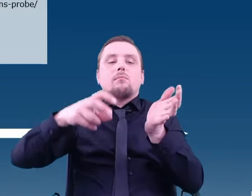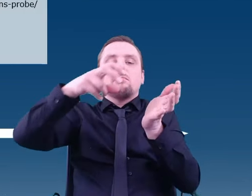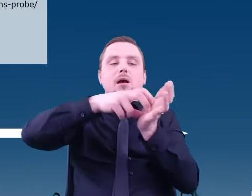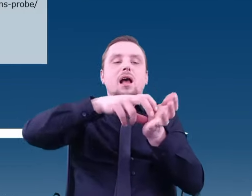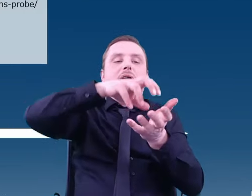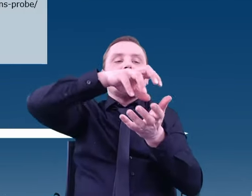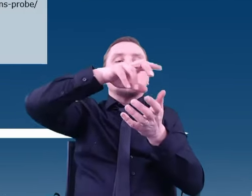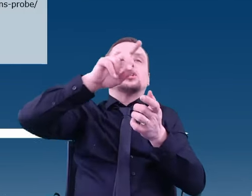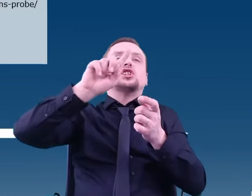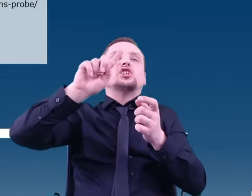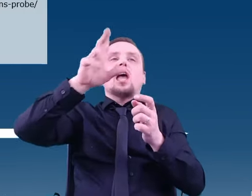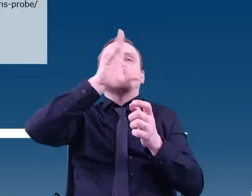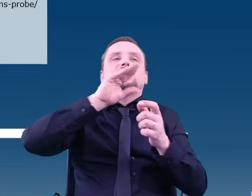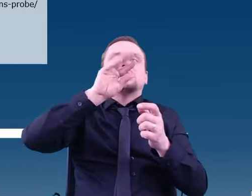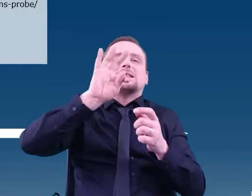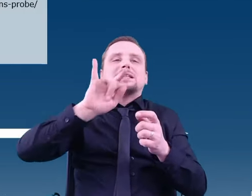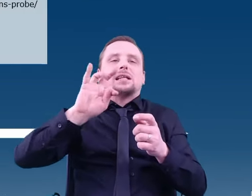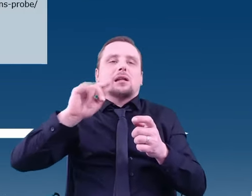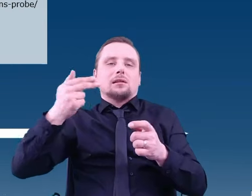This whole mission started in 1997.